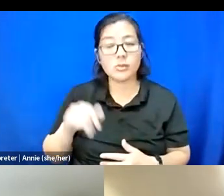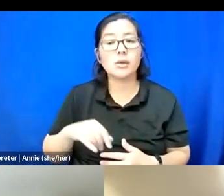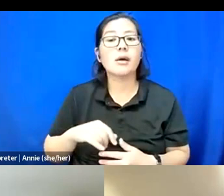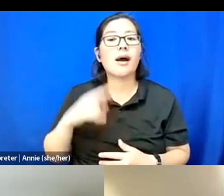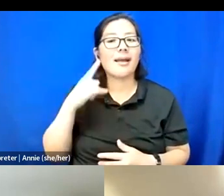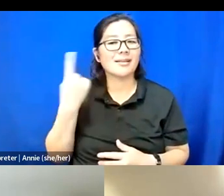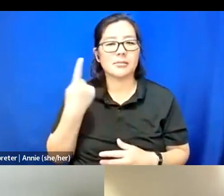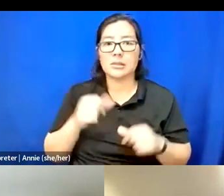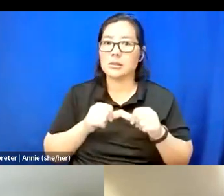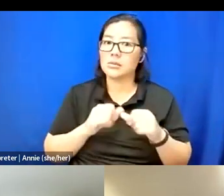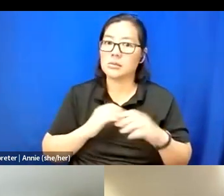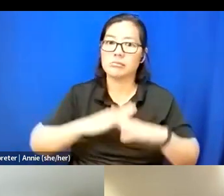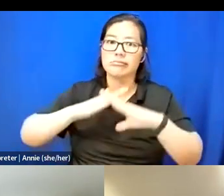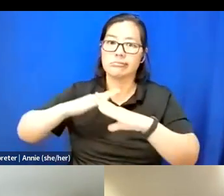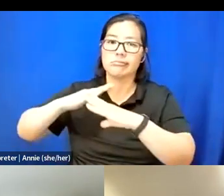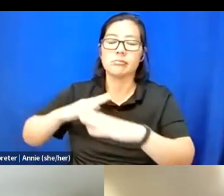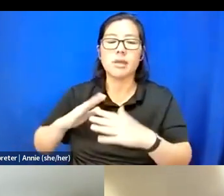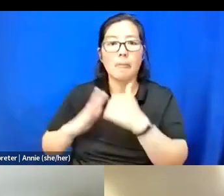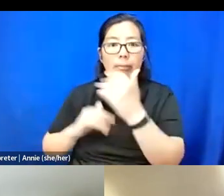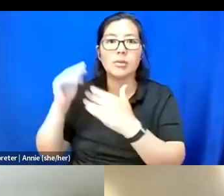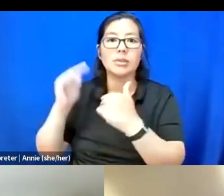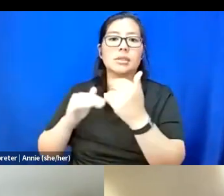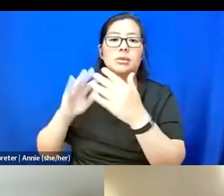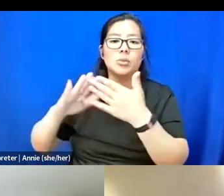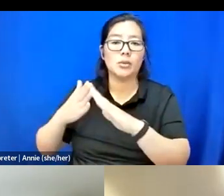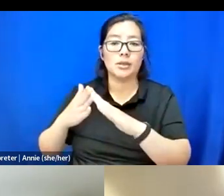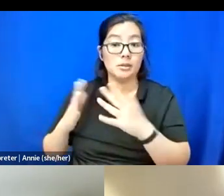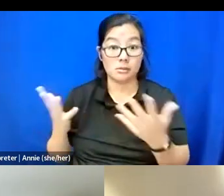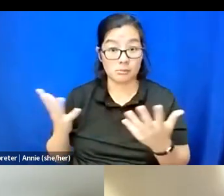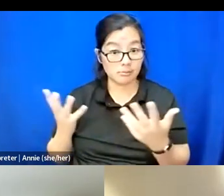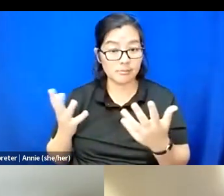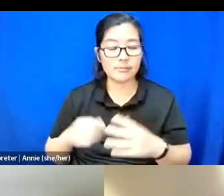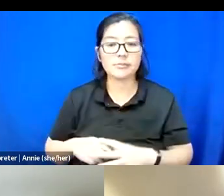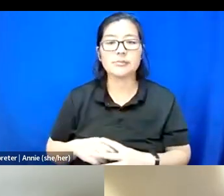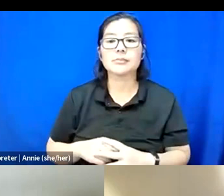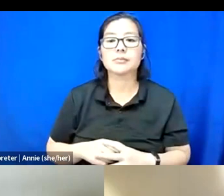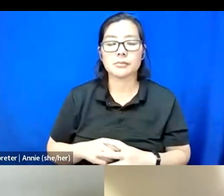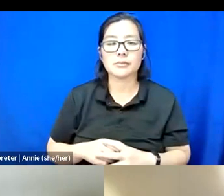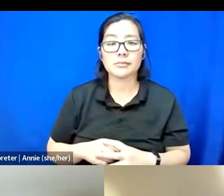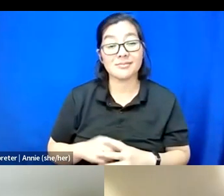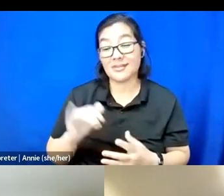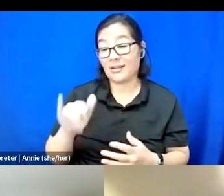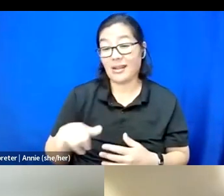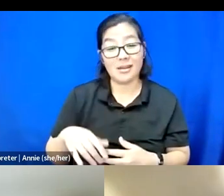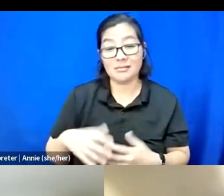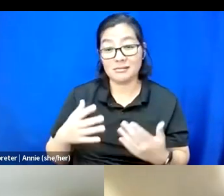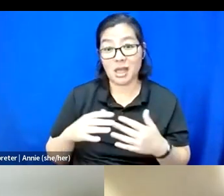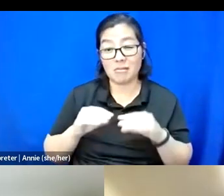to be a hurdle in building community is the, yeah, the rampant culture